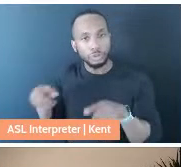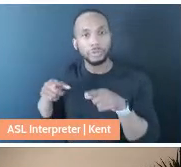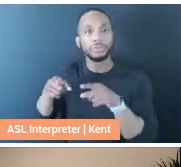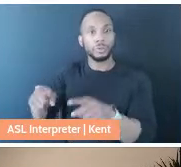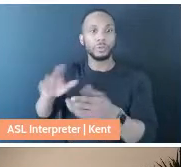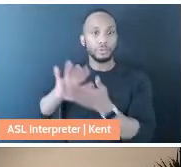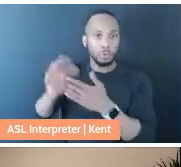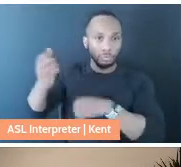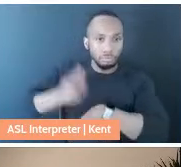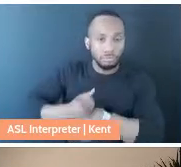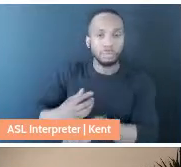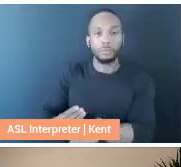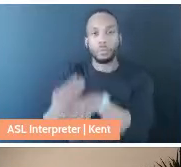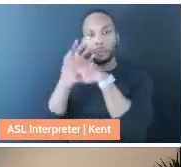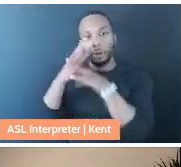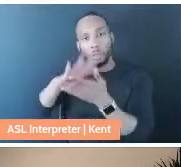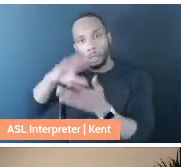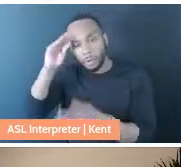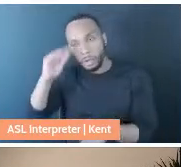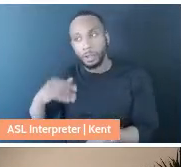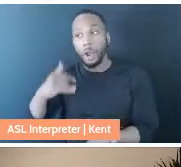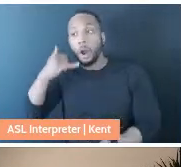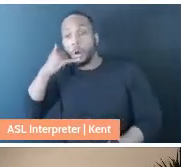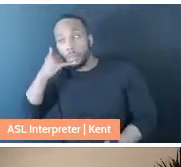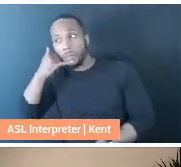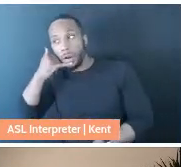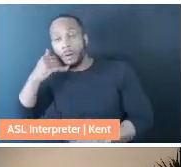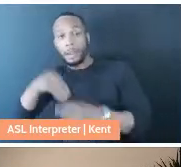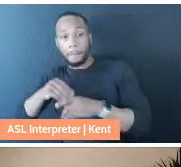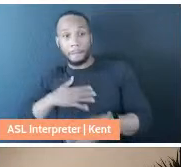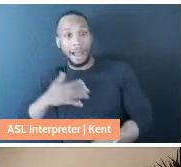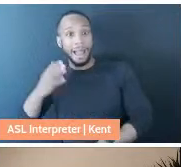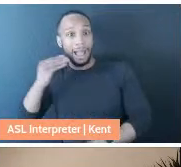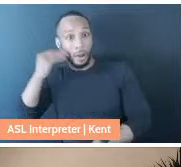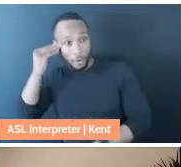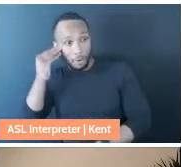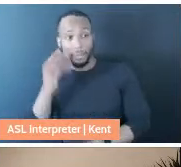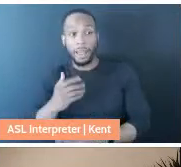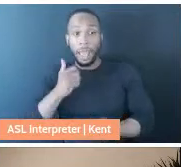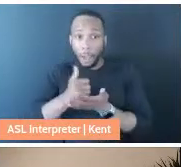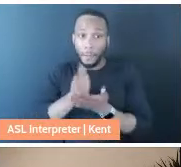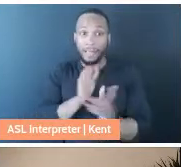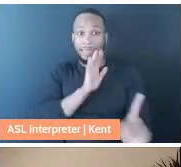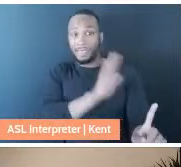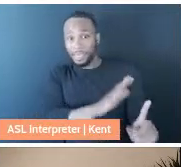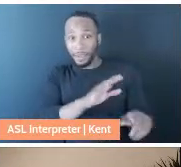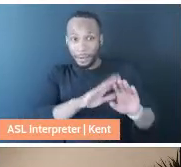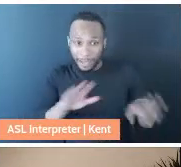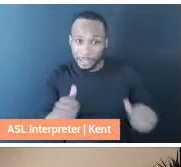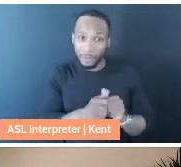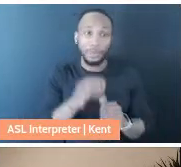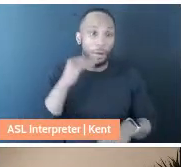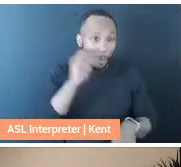And I've watched them be on the phone while they're here at our home, helping their kids with homework and doing all the things that they need to do in their own homes.